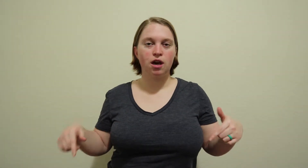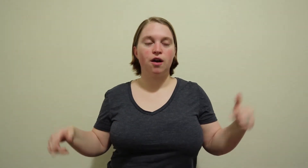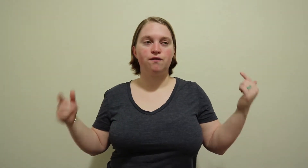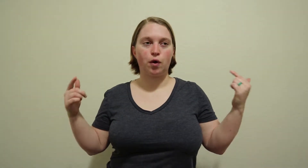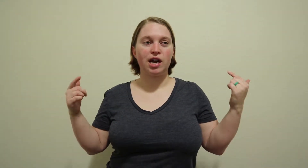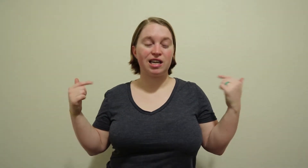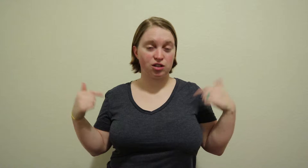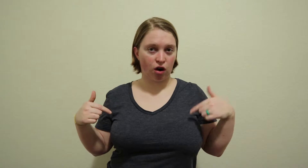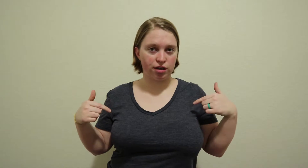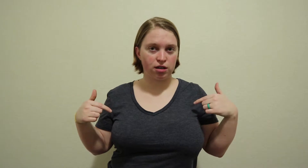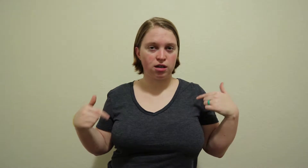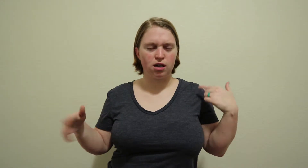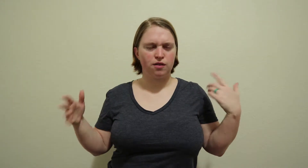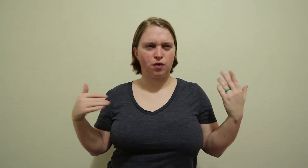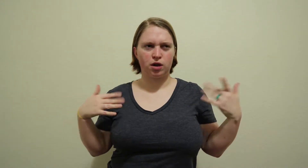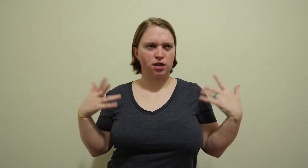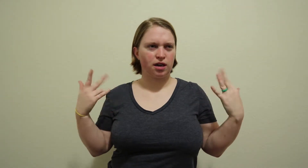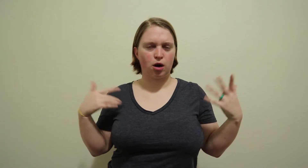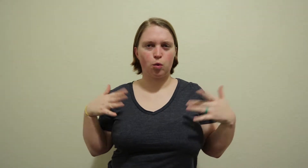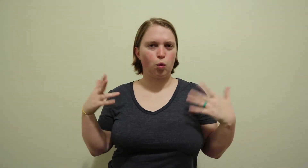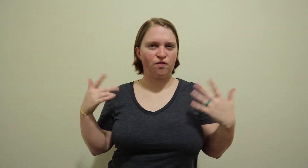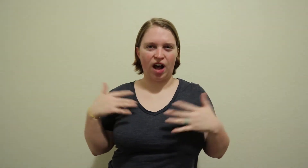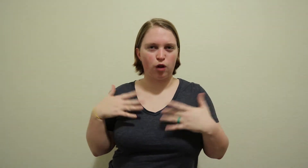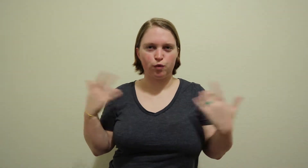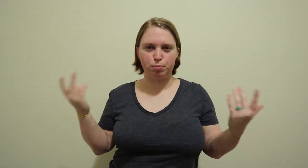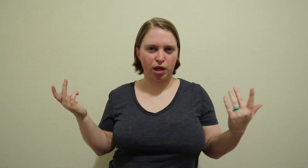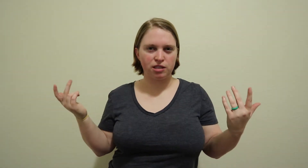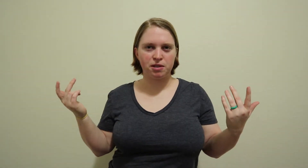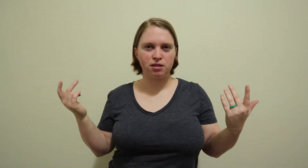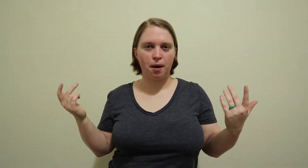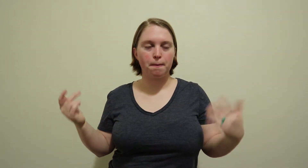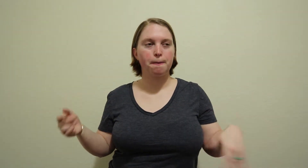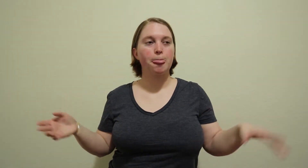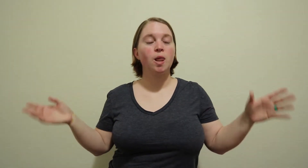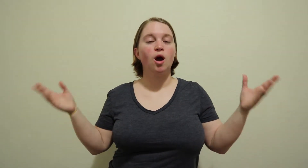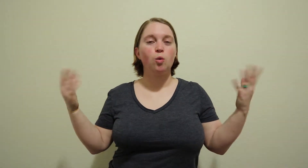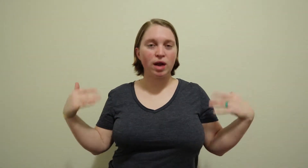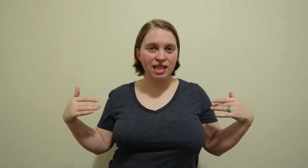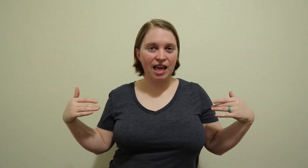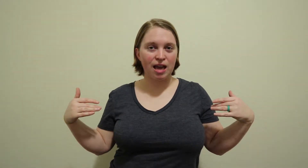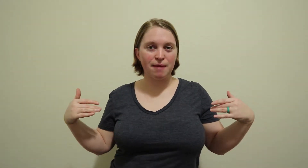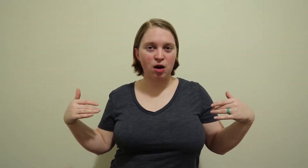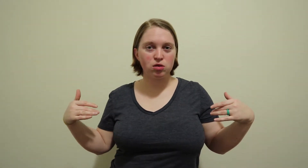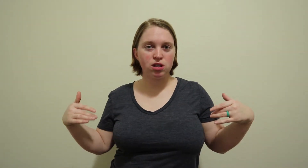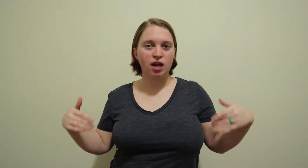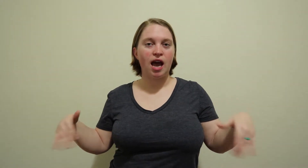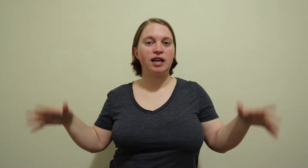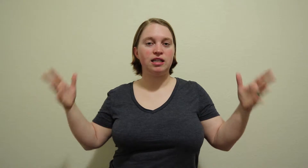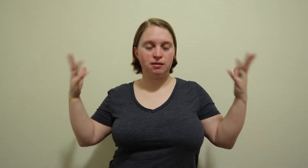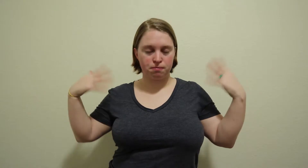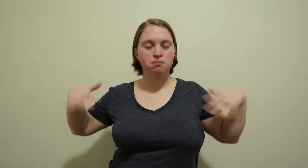for his heart for a valve replacement when he came out and he